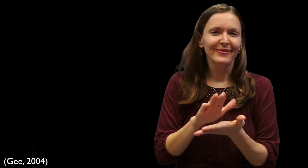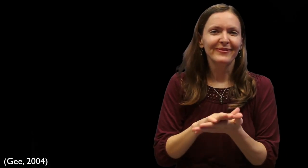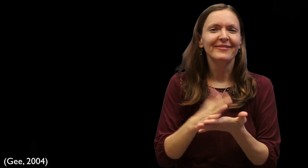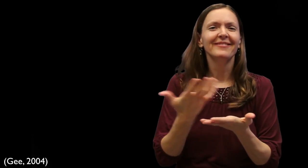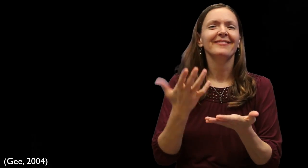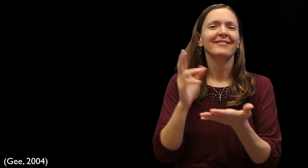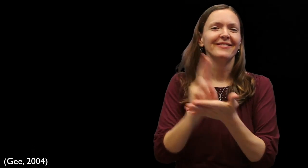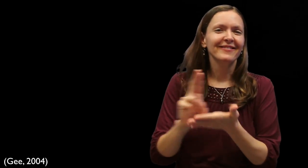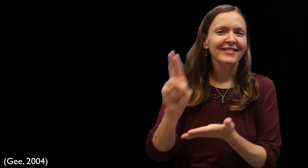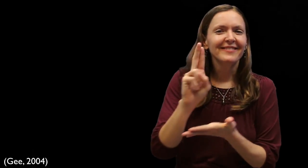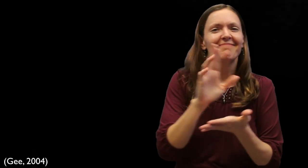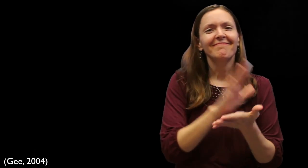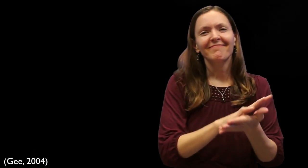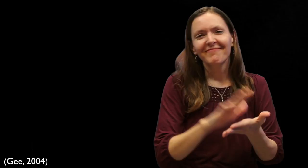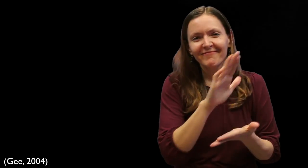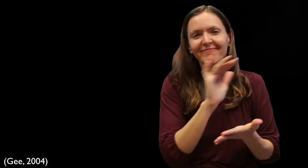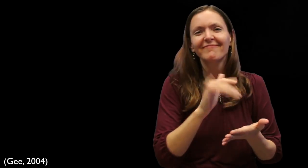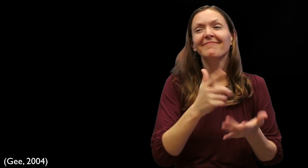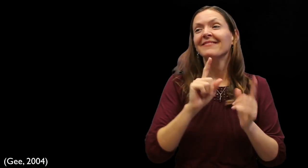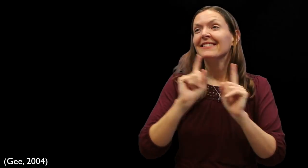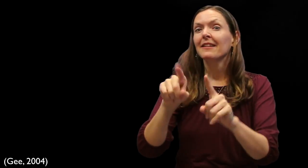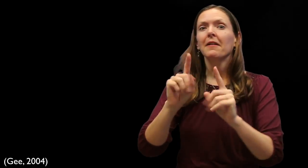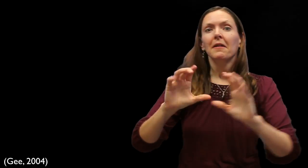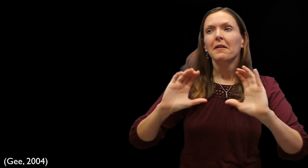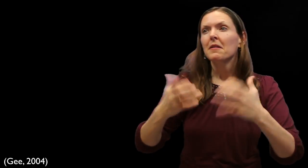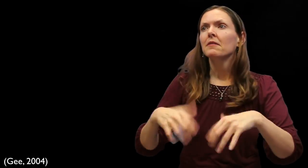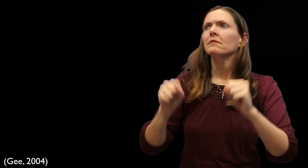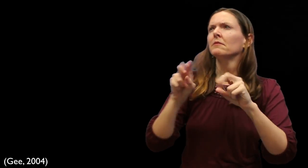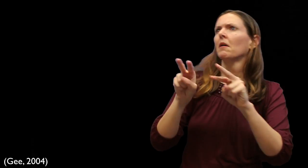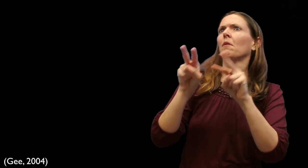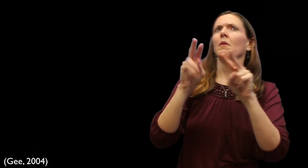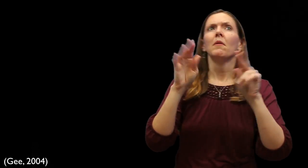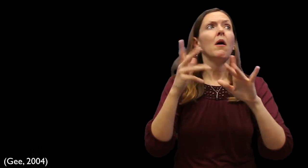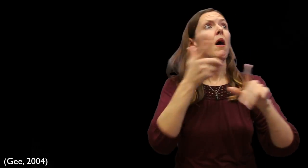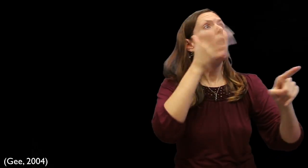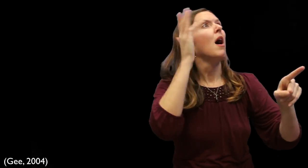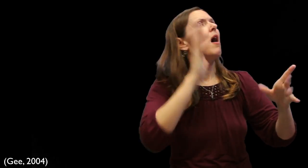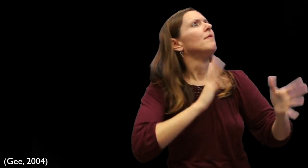settings such as schools, universities and colleges. Attending classes, taking courses, watching teachers,